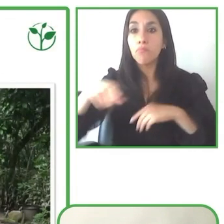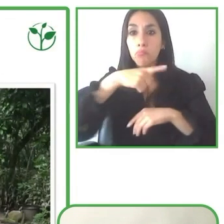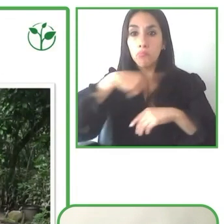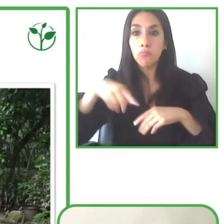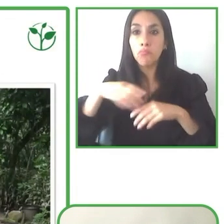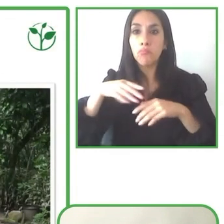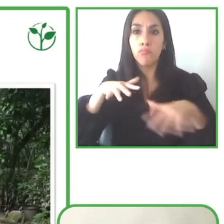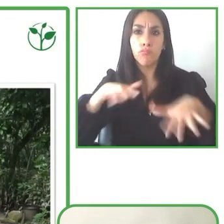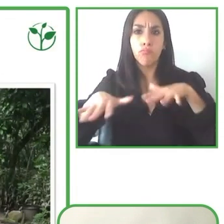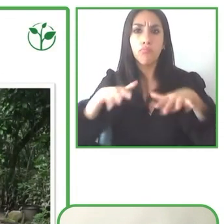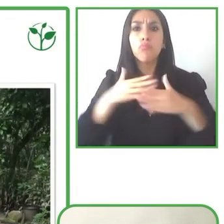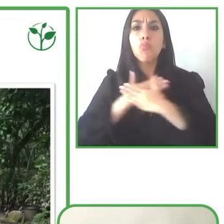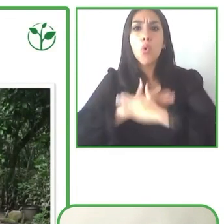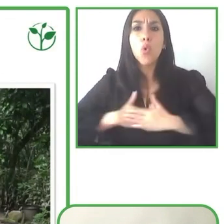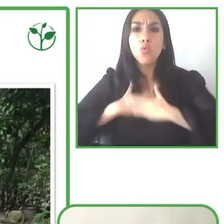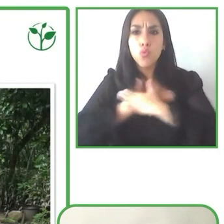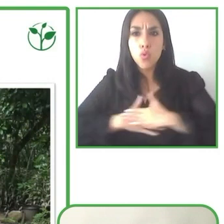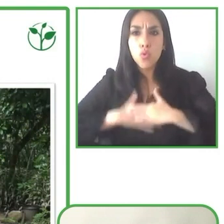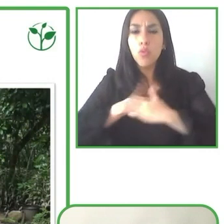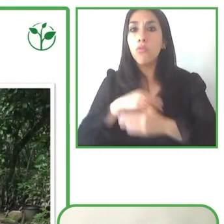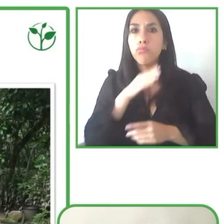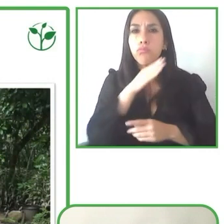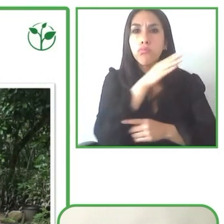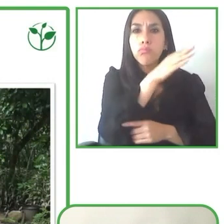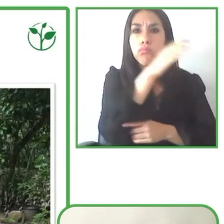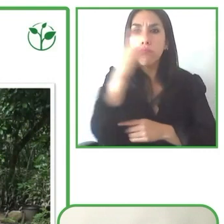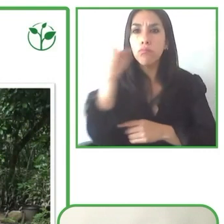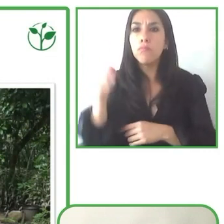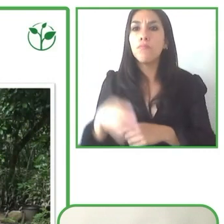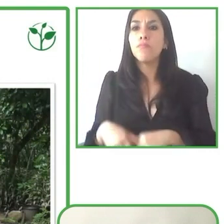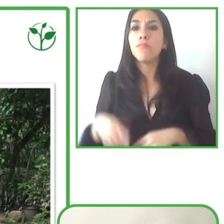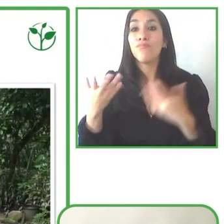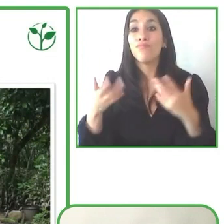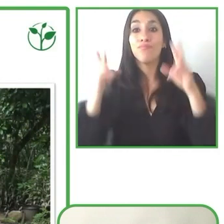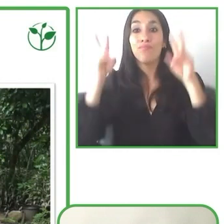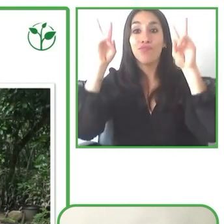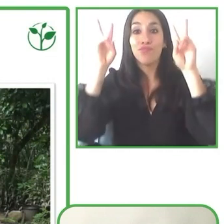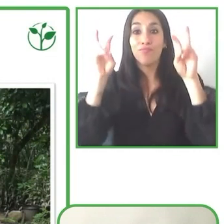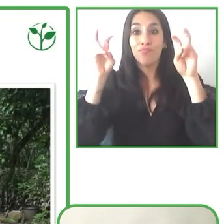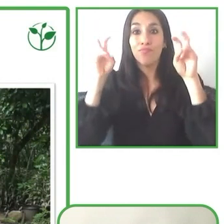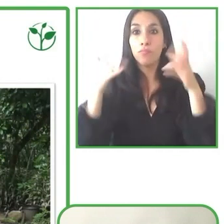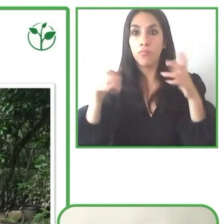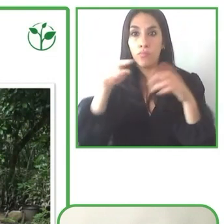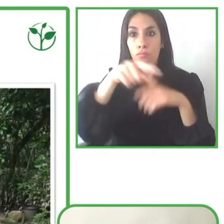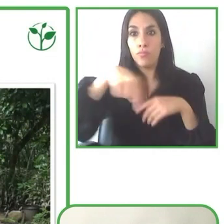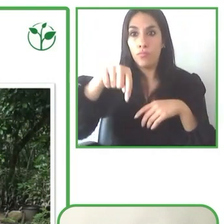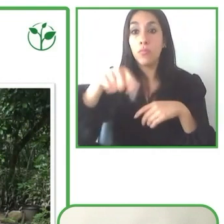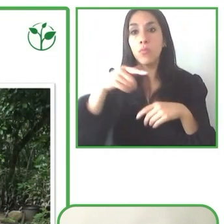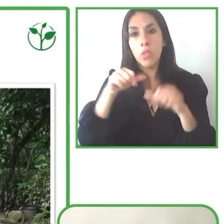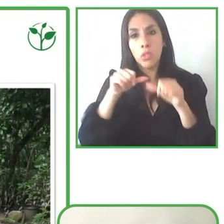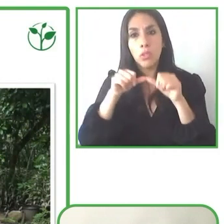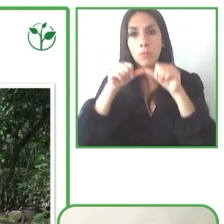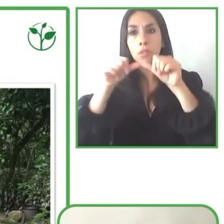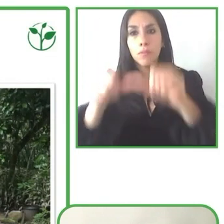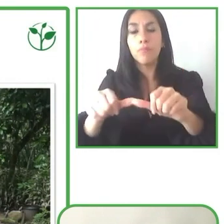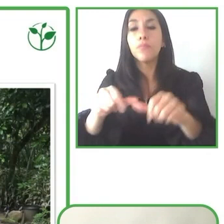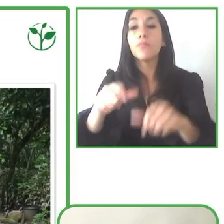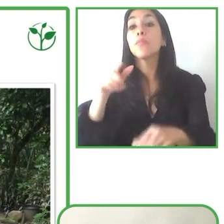In terms of sustainability. That is another founding pillar of LatinAmerica for All